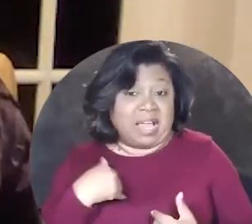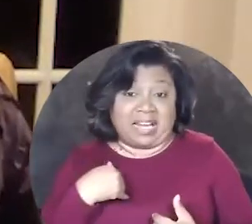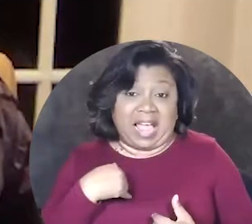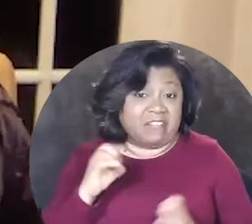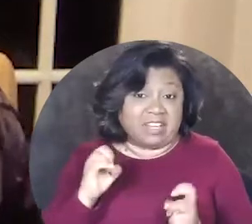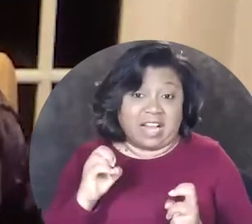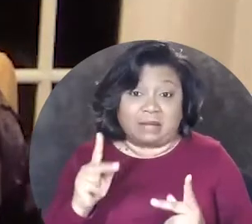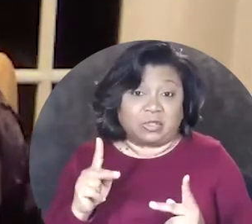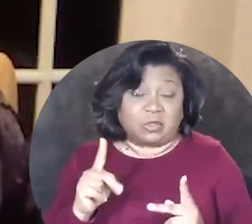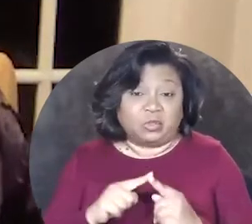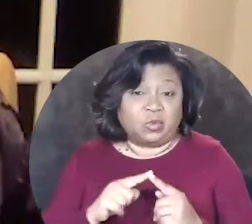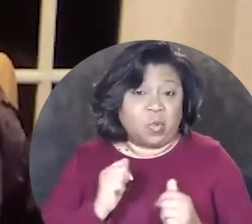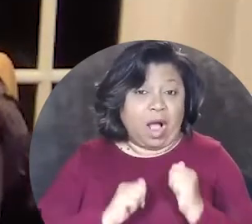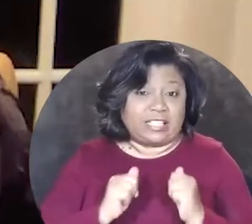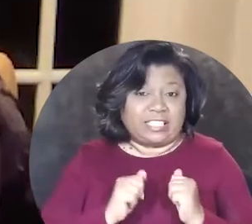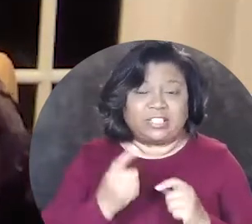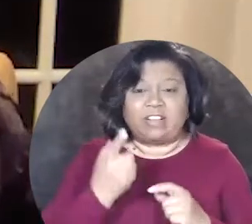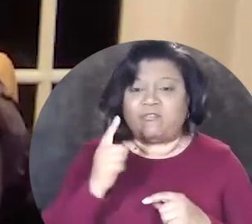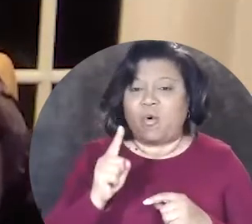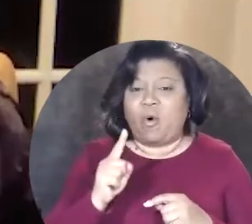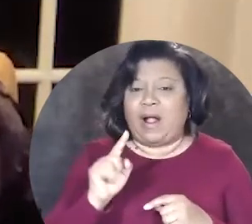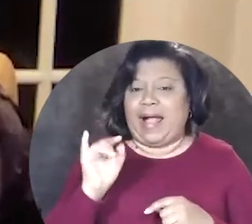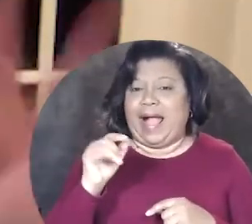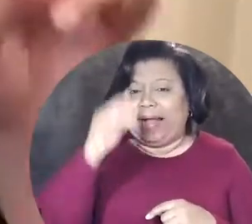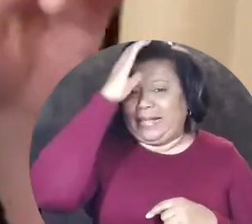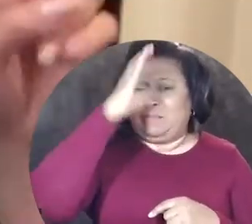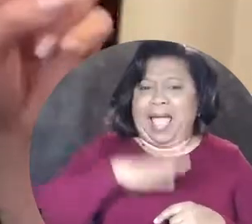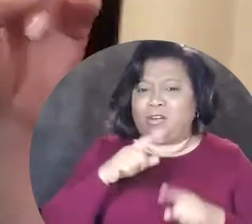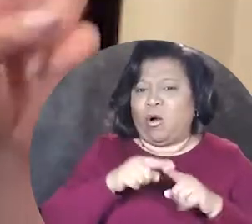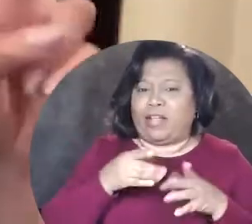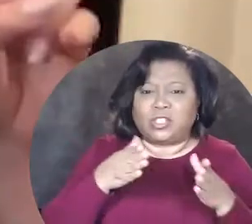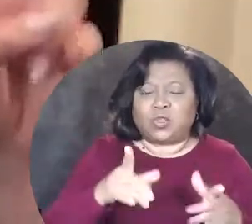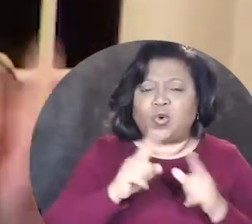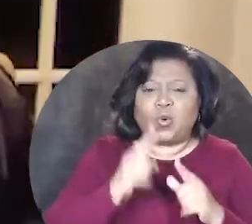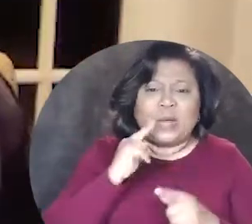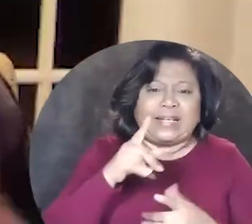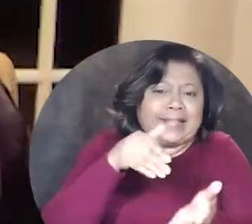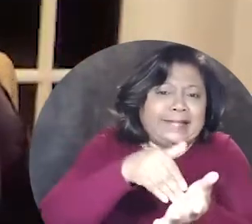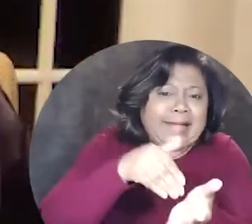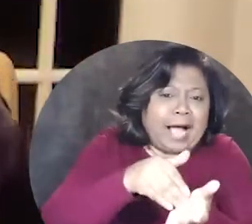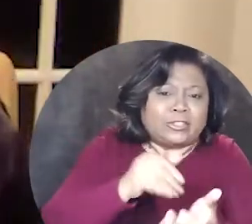they may not have an opportunity to audition for "guy on the street who is the doctor"